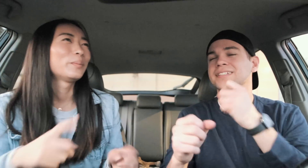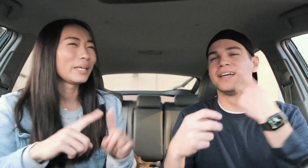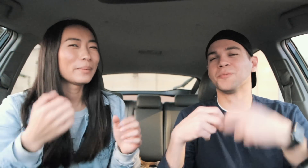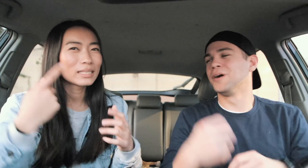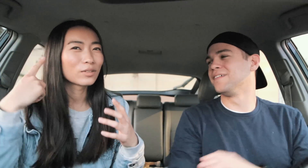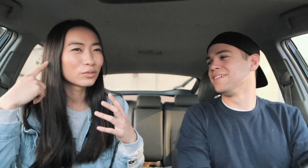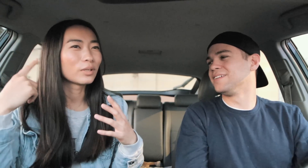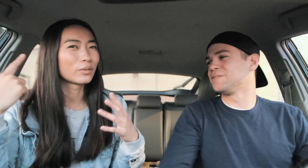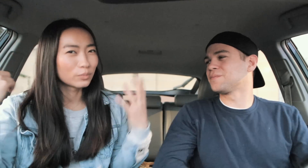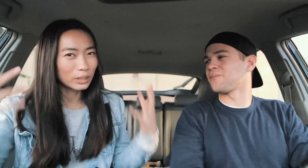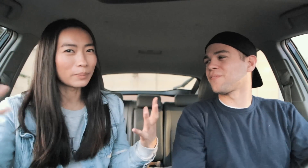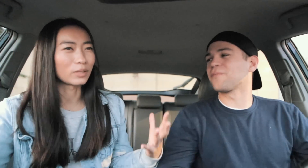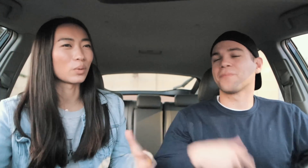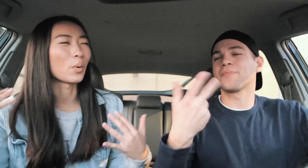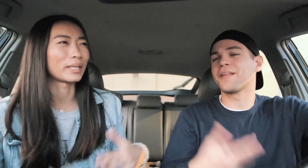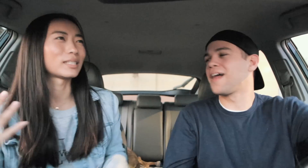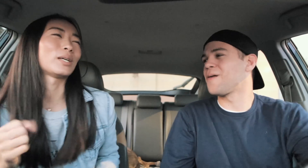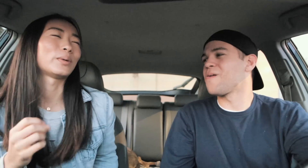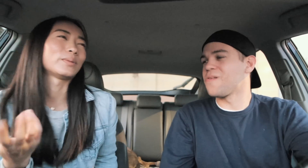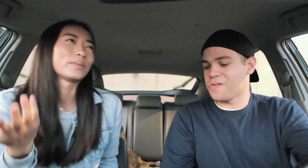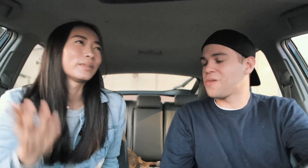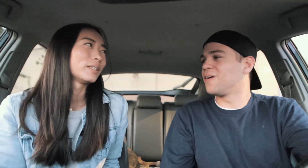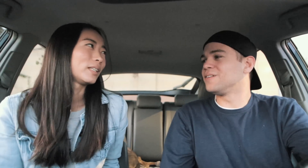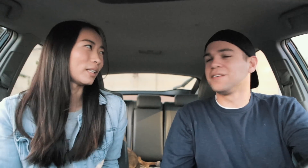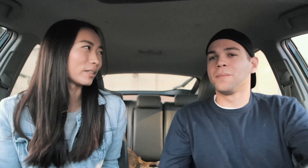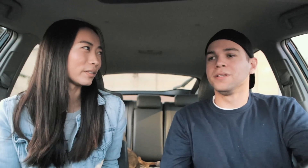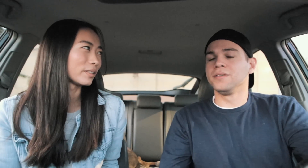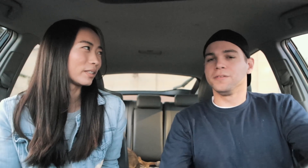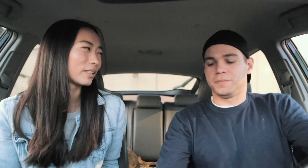it's rough but it makes like a really big noise so you know